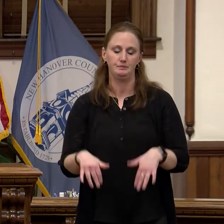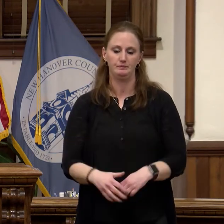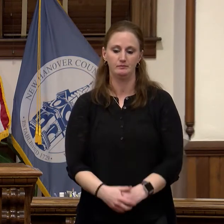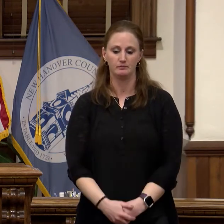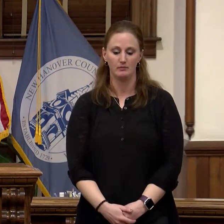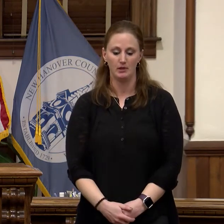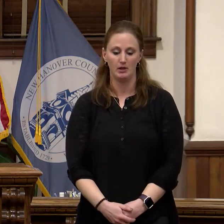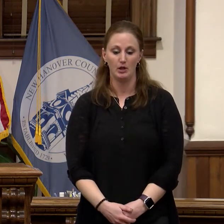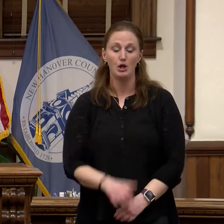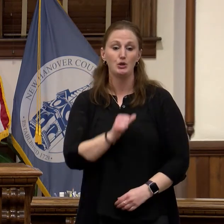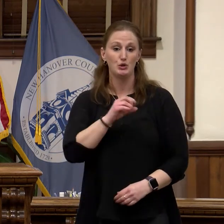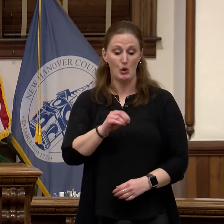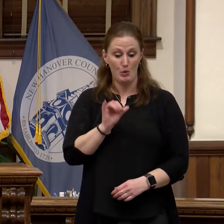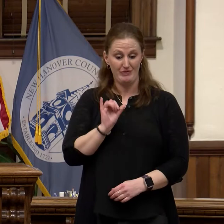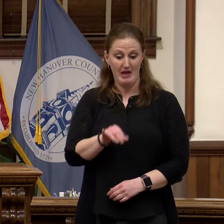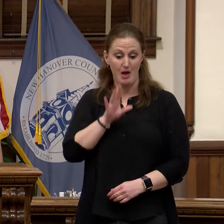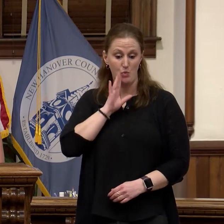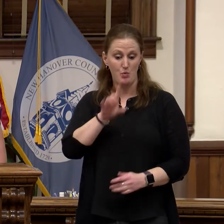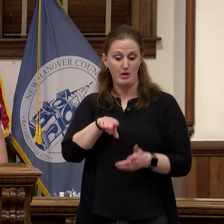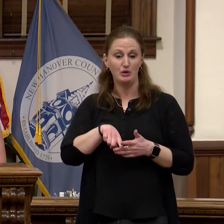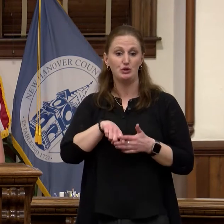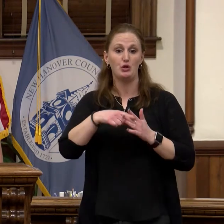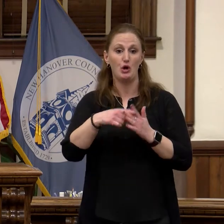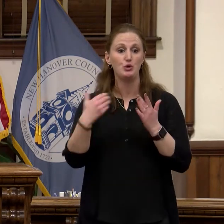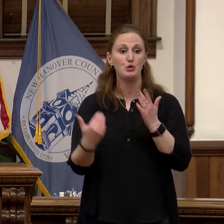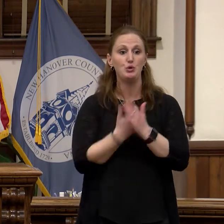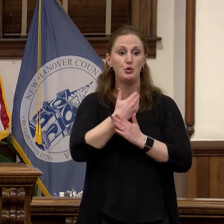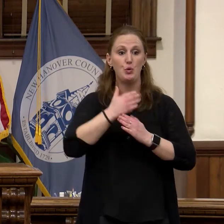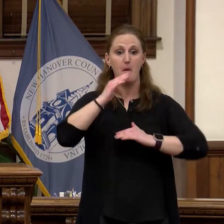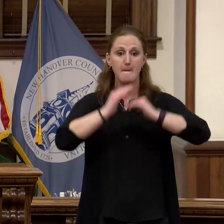groundbreaking of this new facility which is expected in August can't come